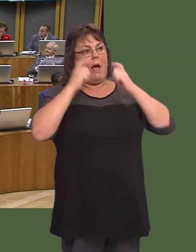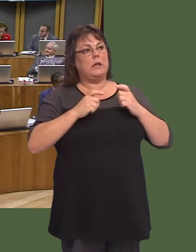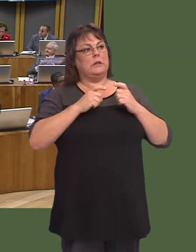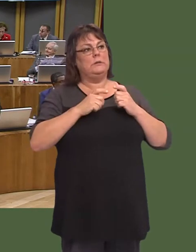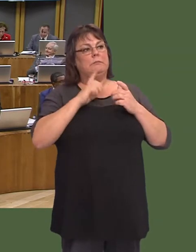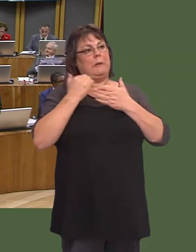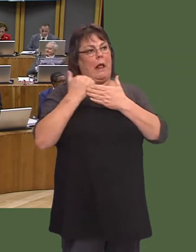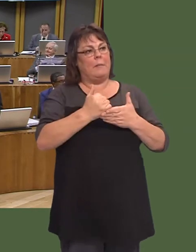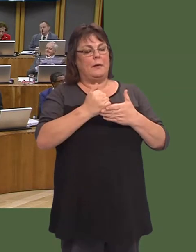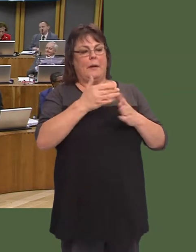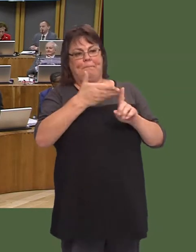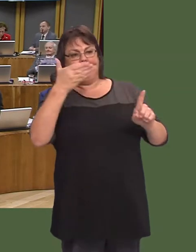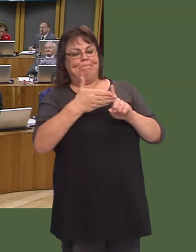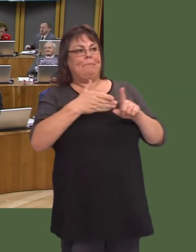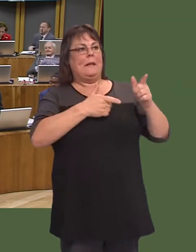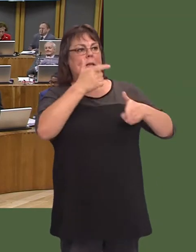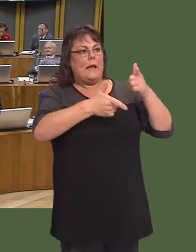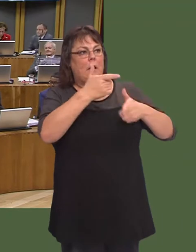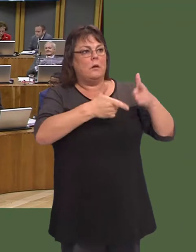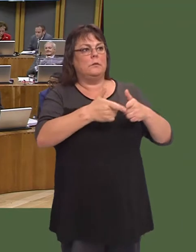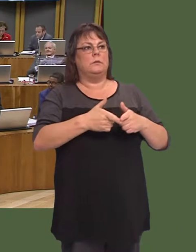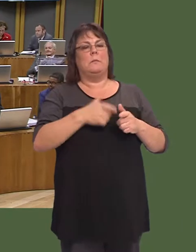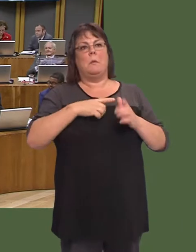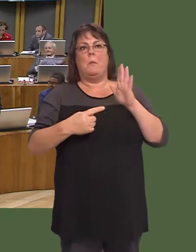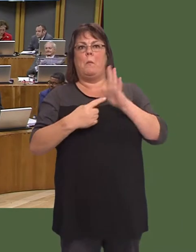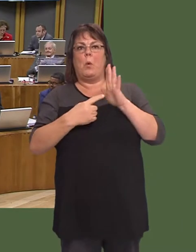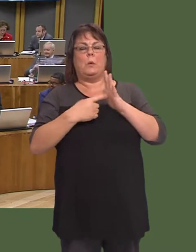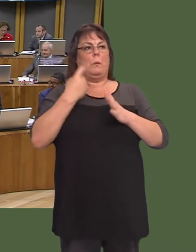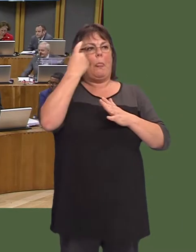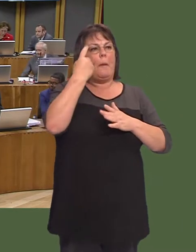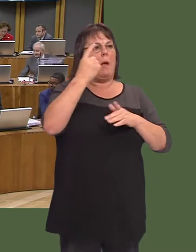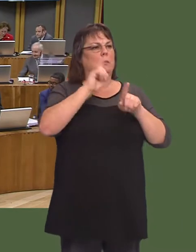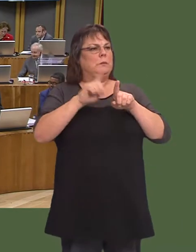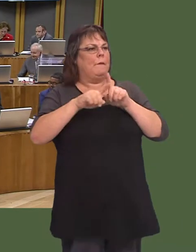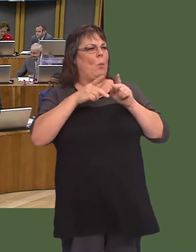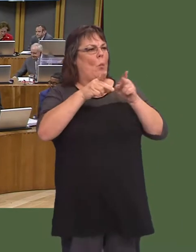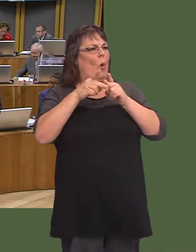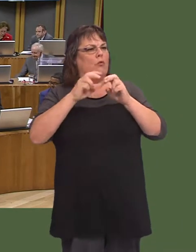recognising that cycling, while important for health, is a mode of transport, and itís important, as is walking, of course.